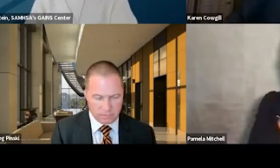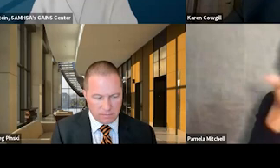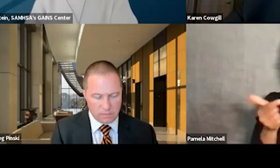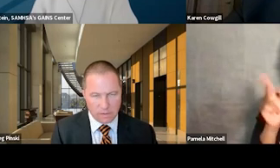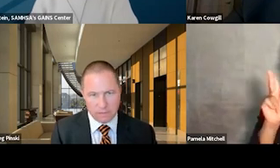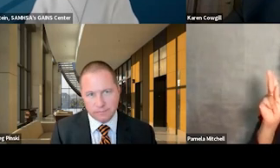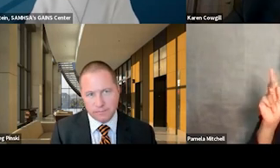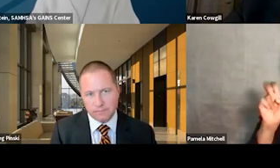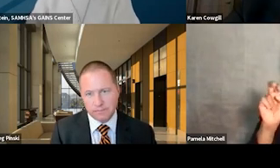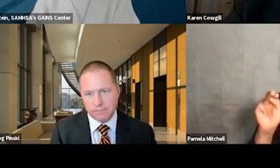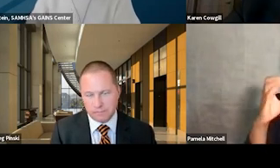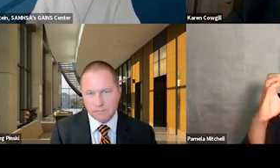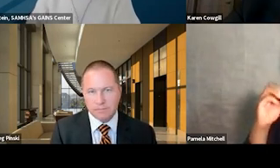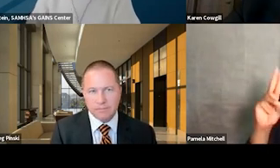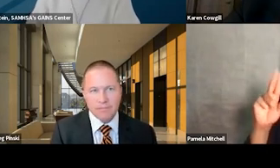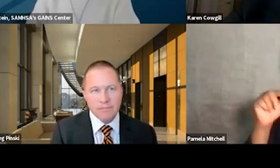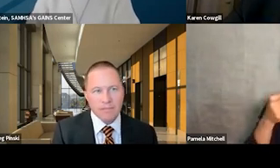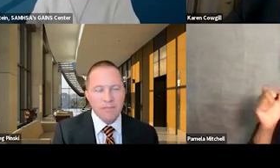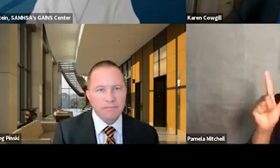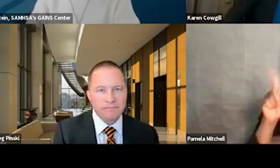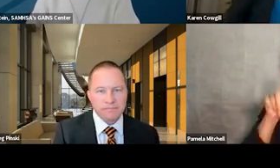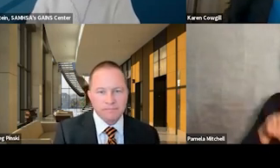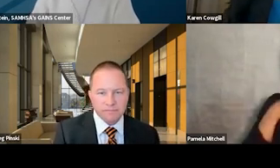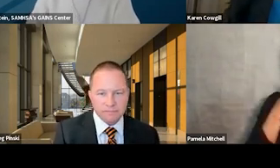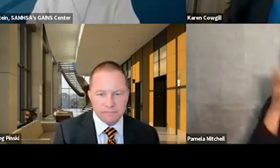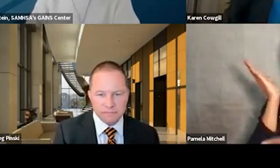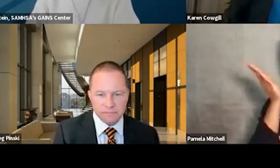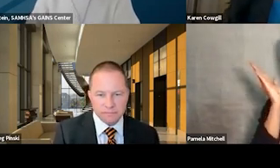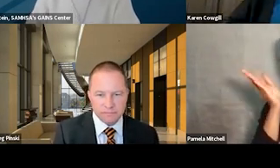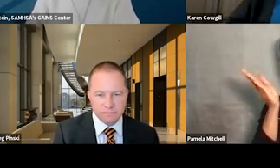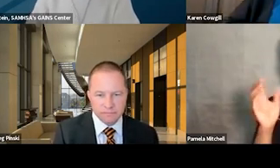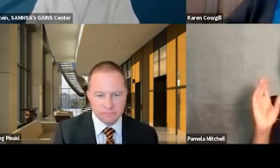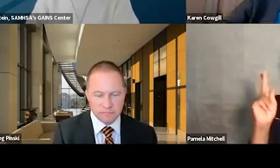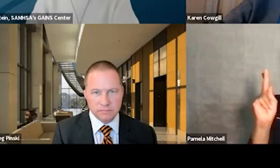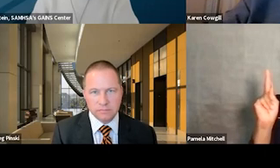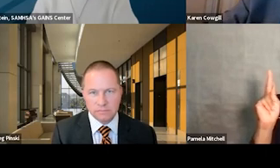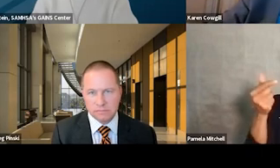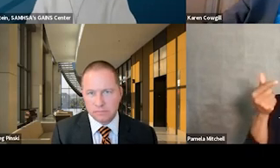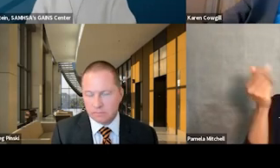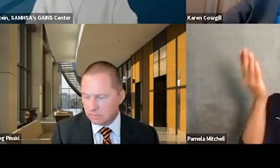to begin our presentations. Karen. Okay, thank you so much. I'm so excited to be here